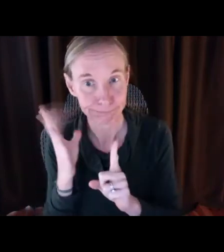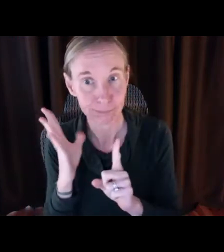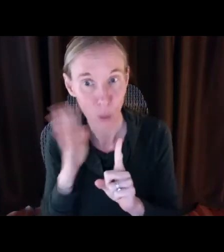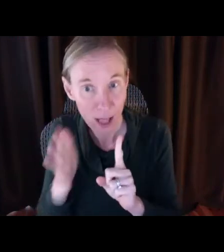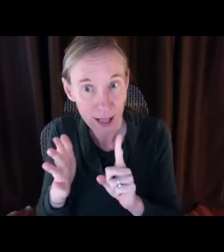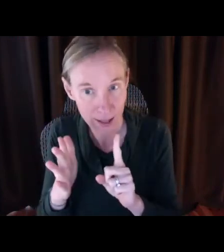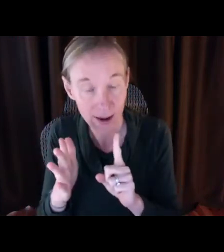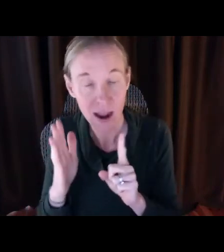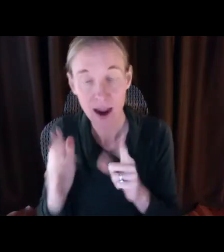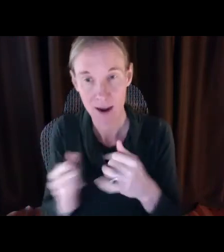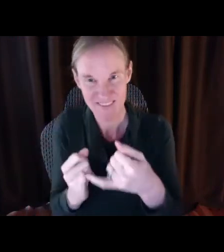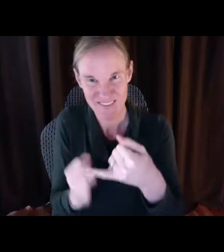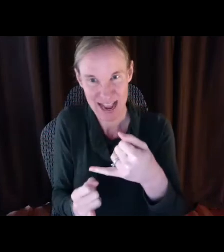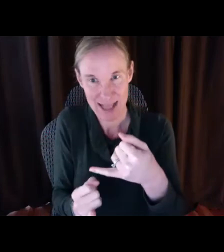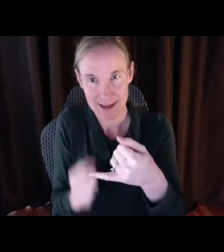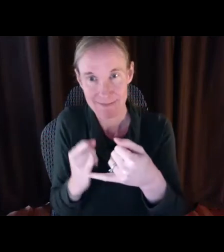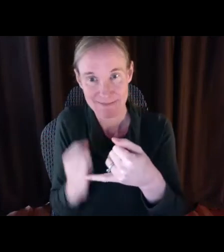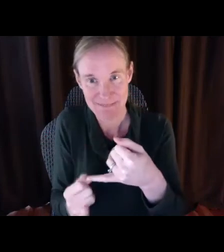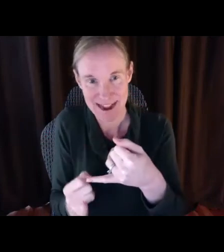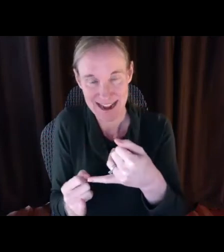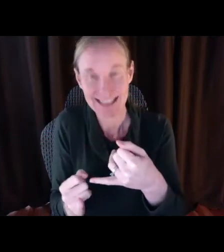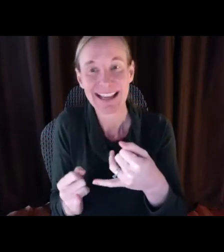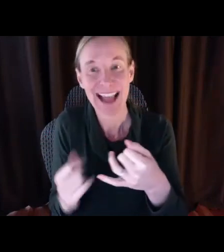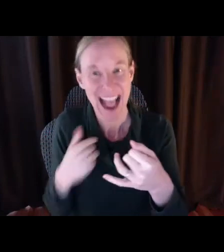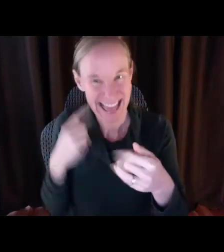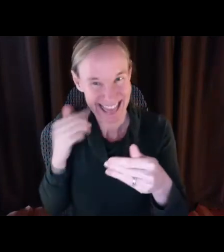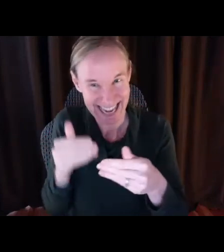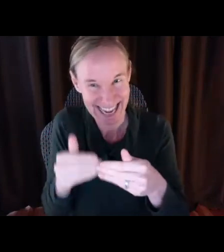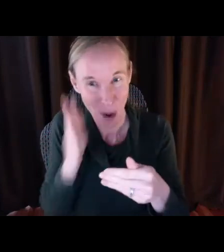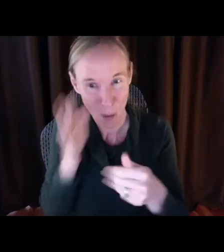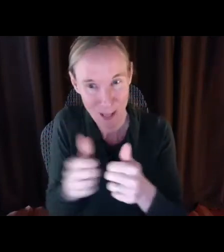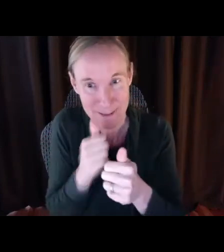know, this is going to be a